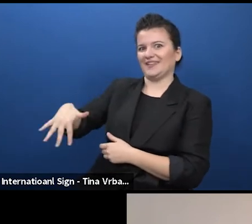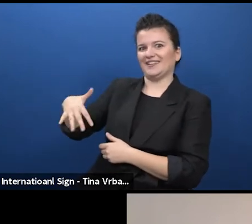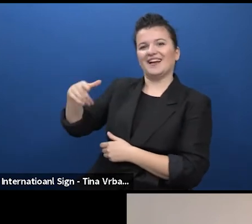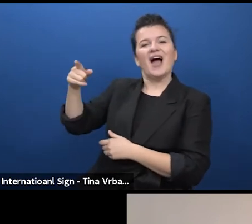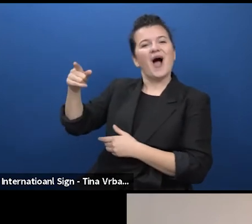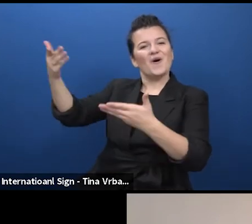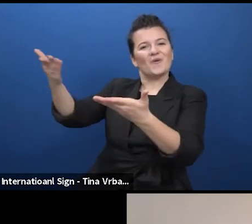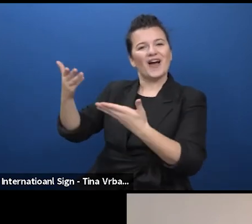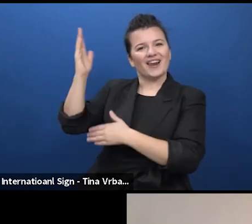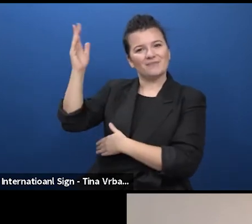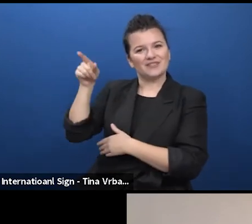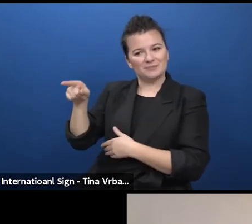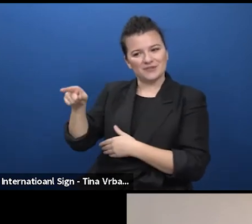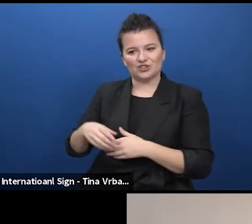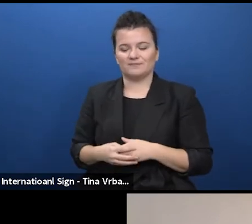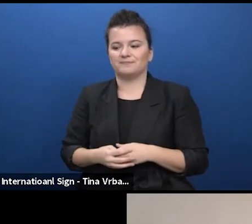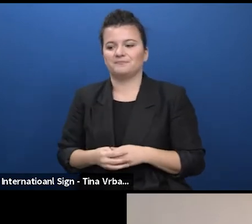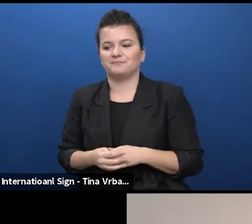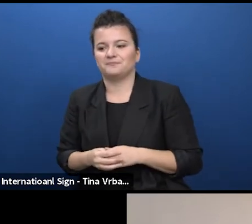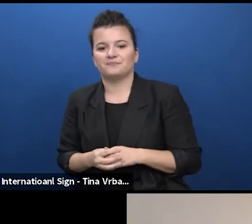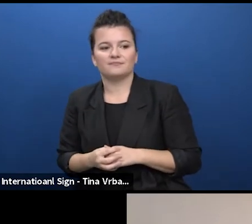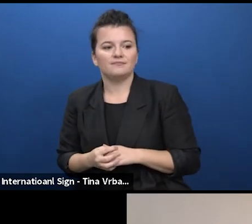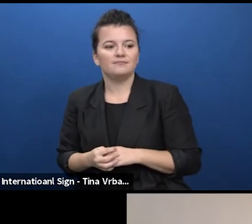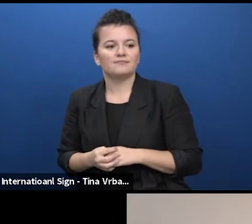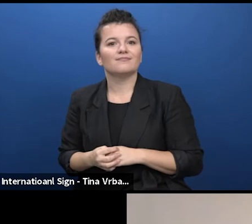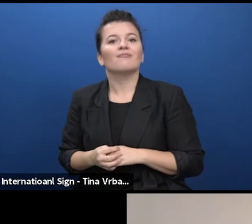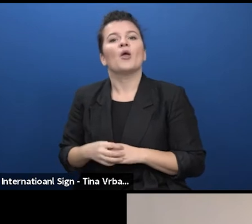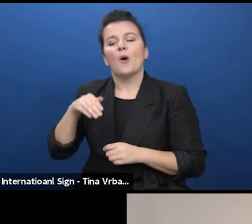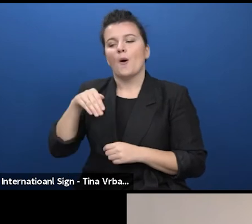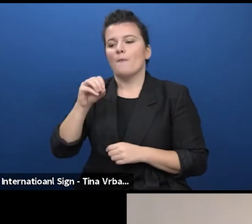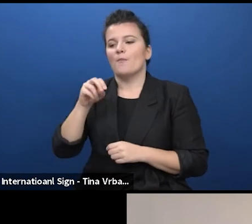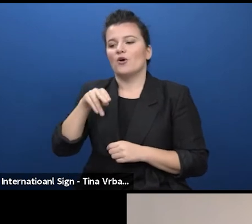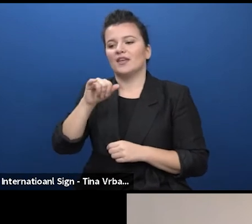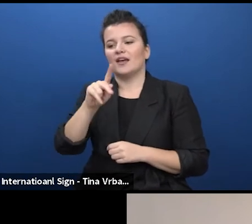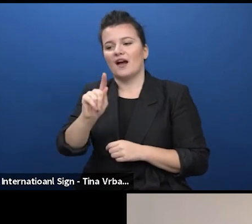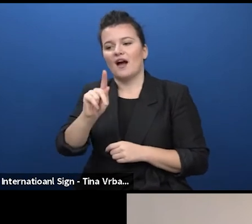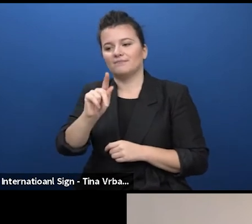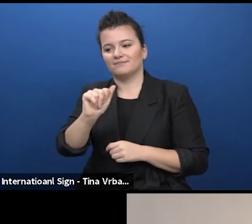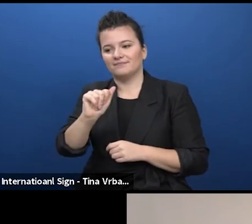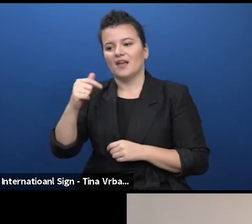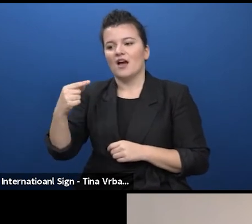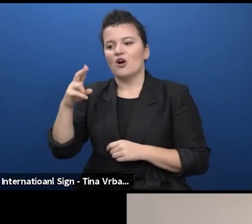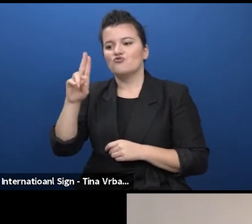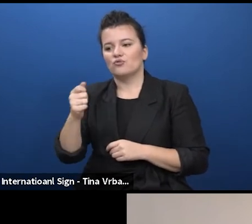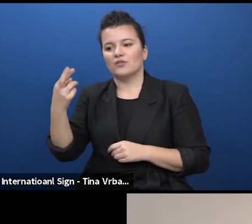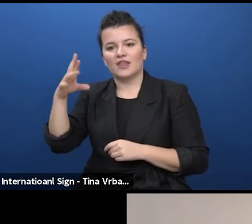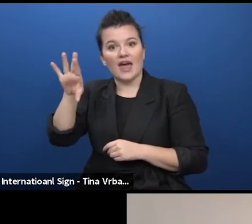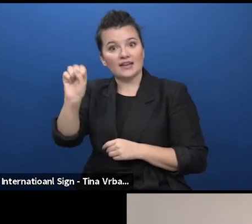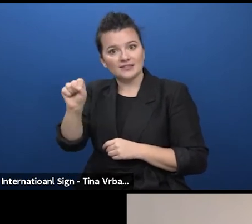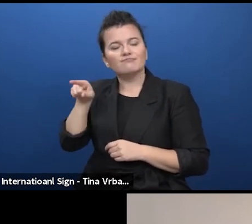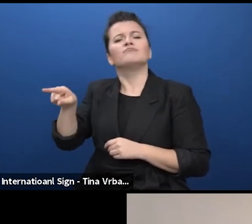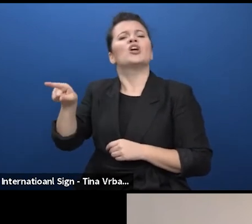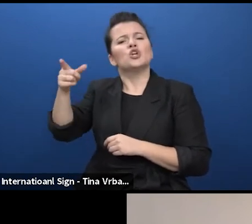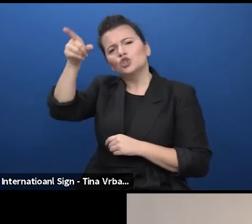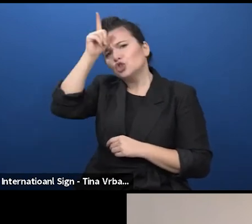Here are few words by Monika Grütters, German Minister of State for Culture and the Media.